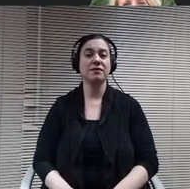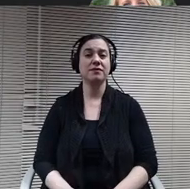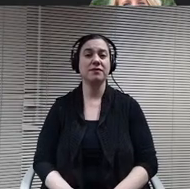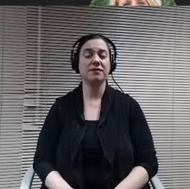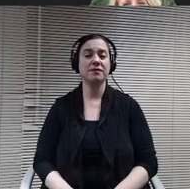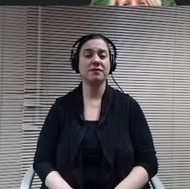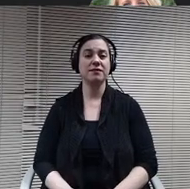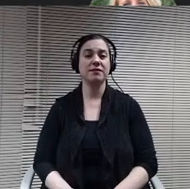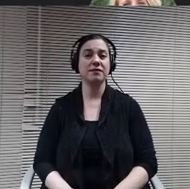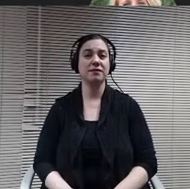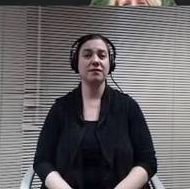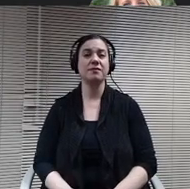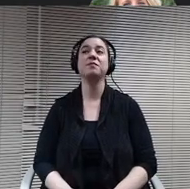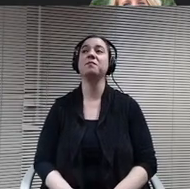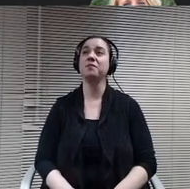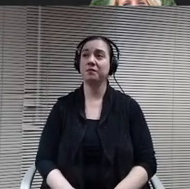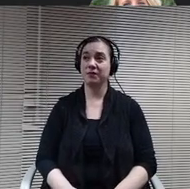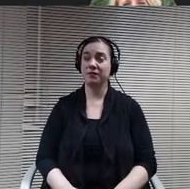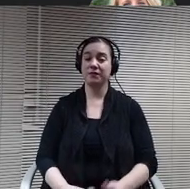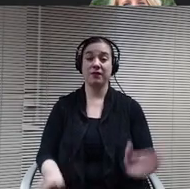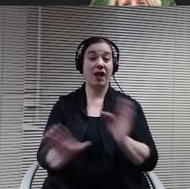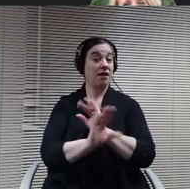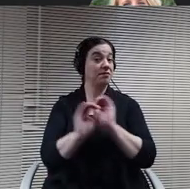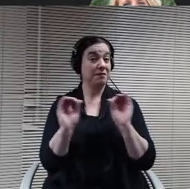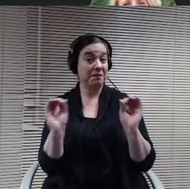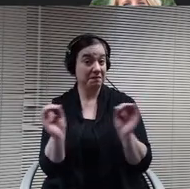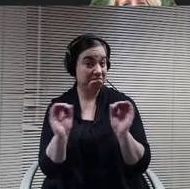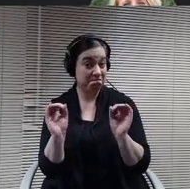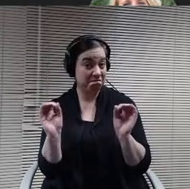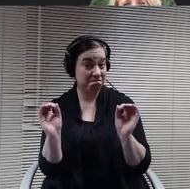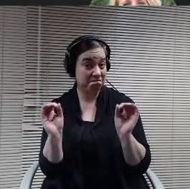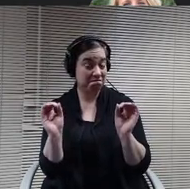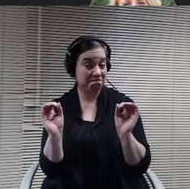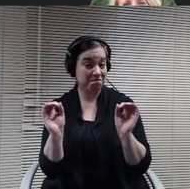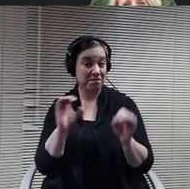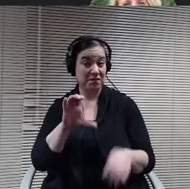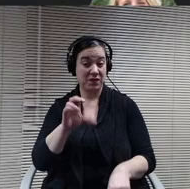Alright see none. None Chris, do you accept that nomination? Yes I do.